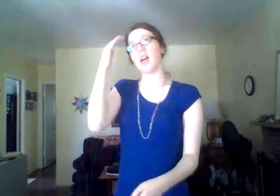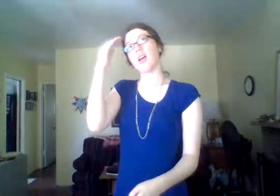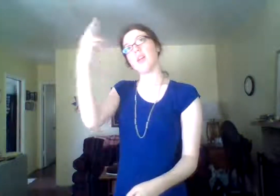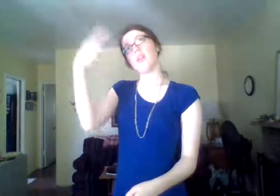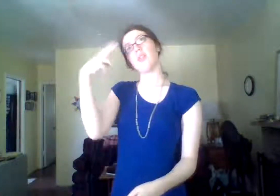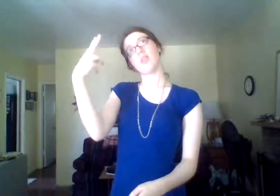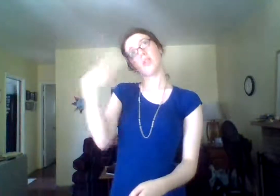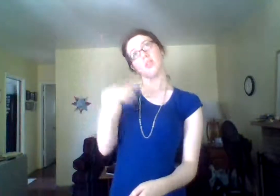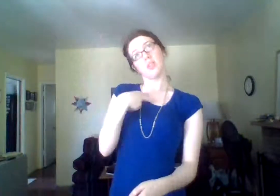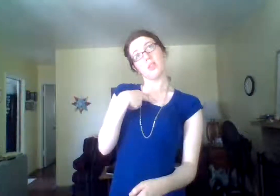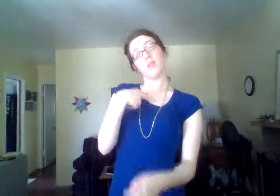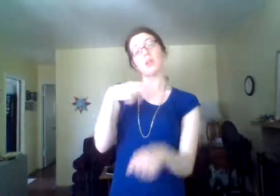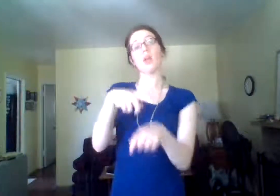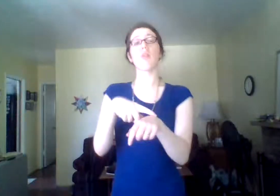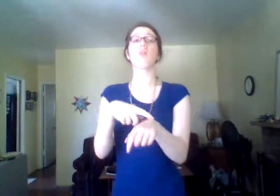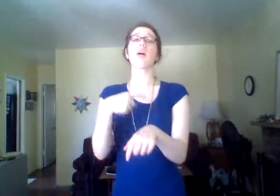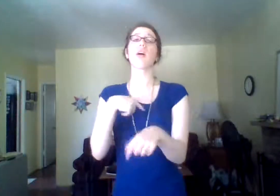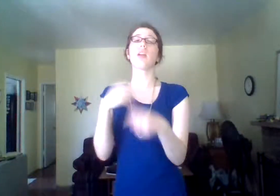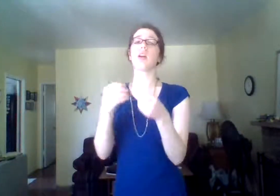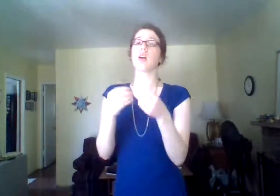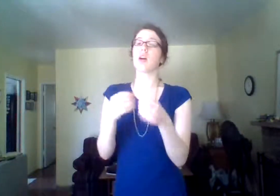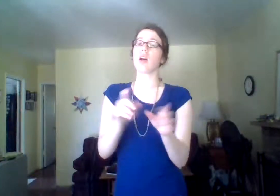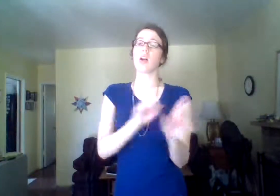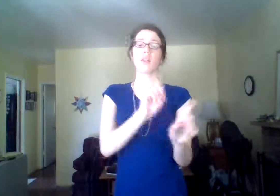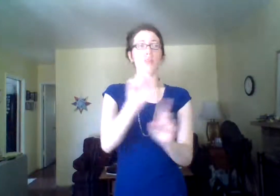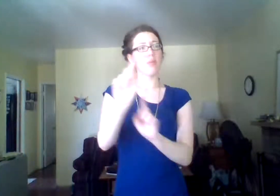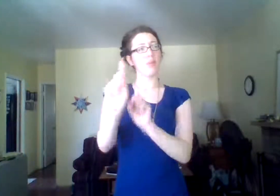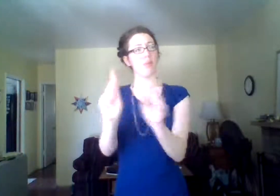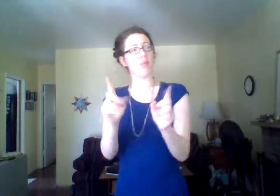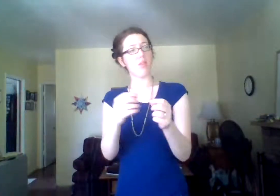KNOW YOU SEE ME WHEN I LOST, WANDERING.